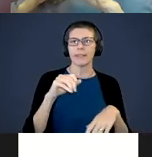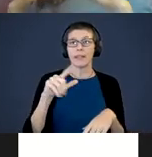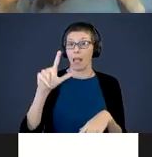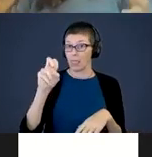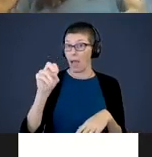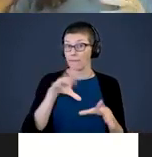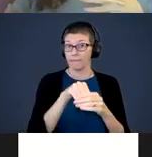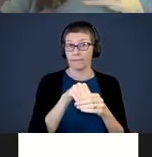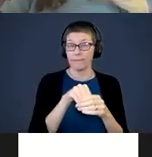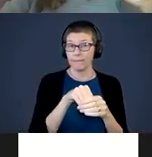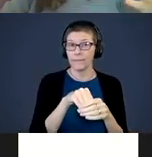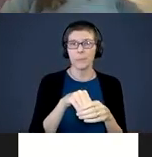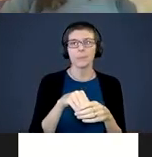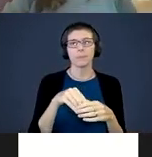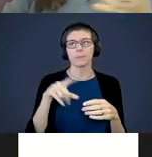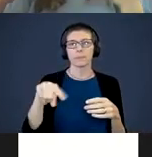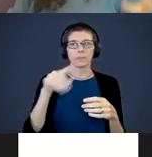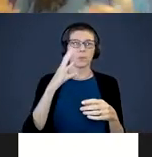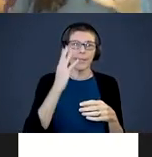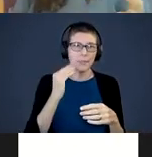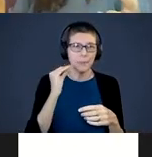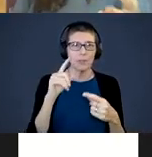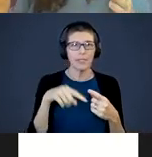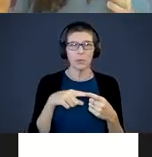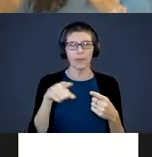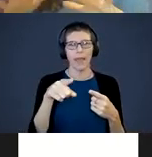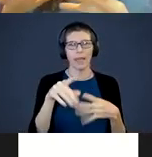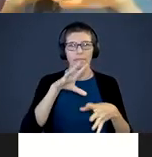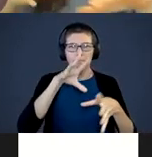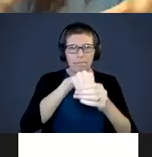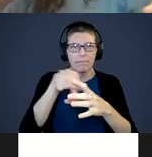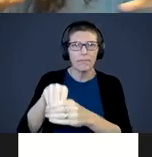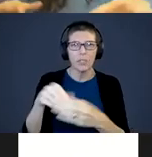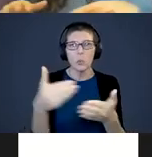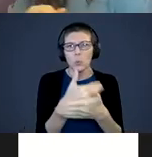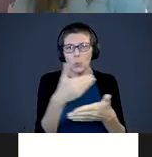Those experiences where they can engage in new things and having people around them that are